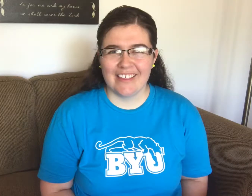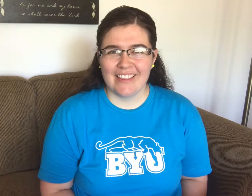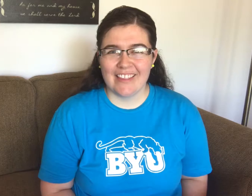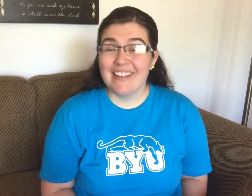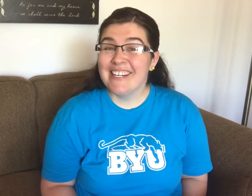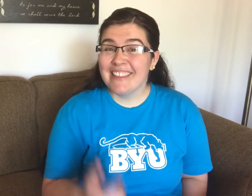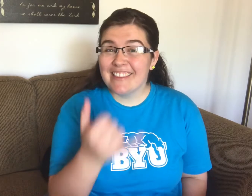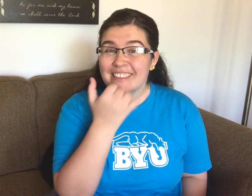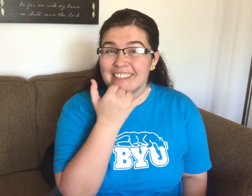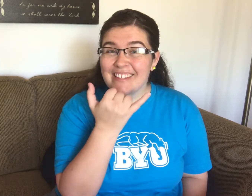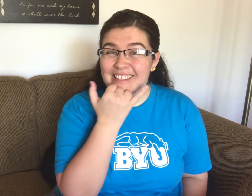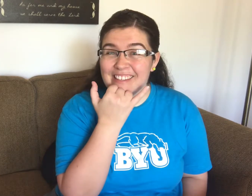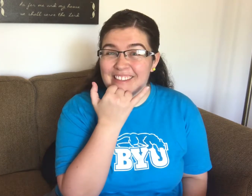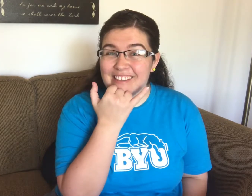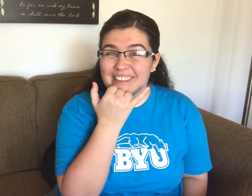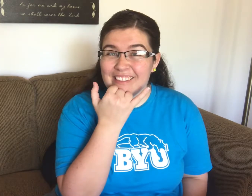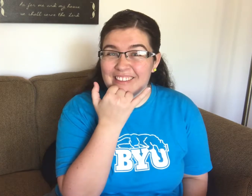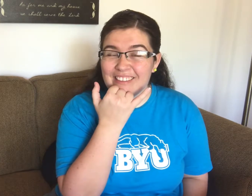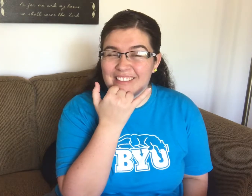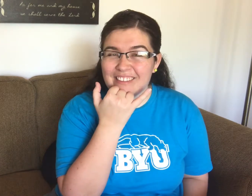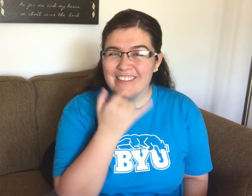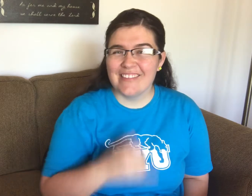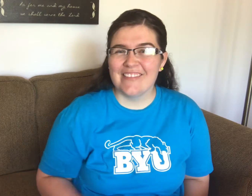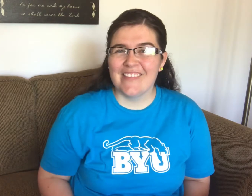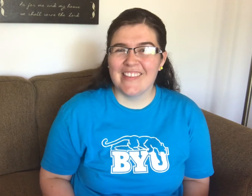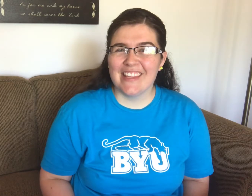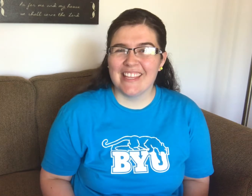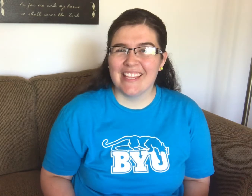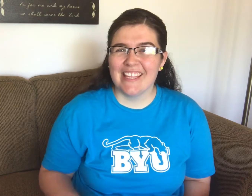Swedish Sign Language for YOUTUBE